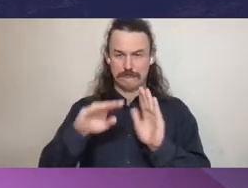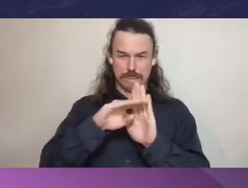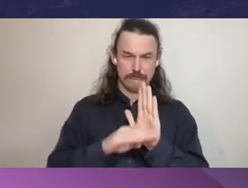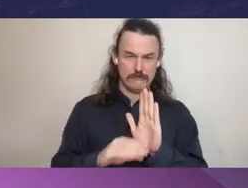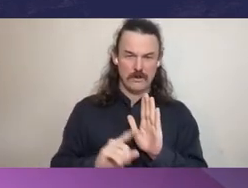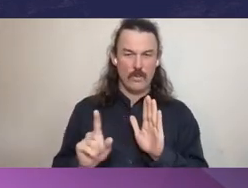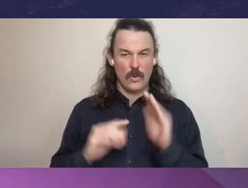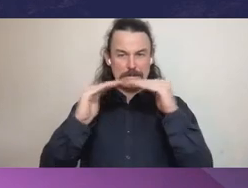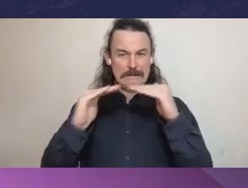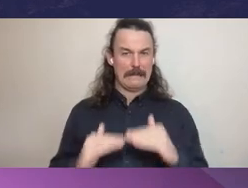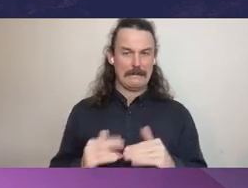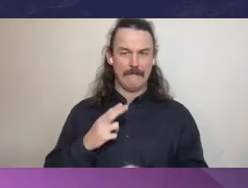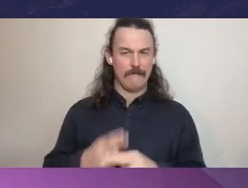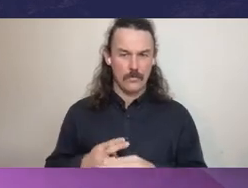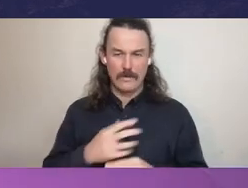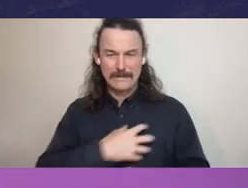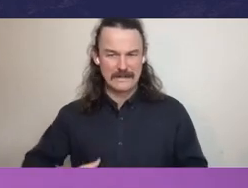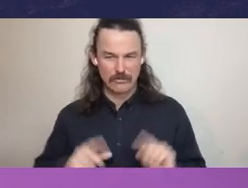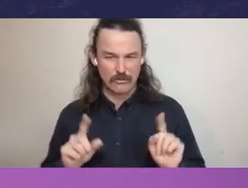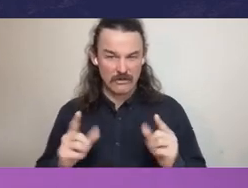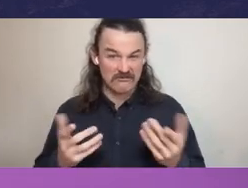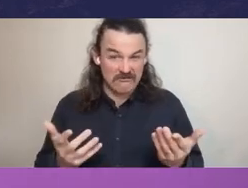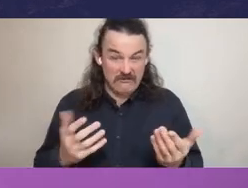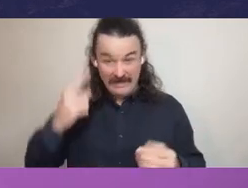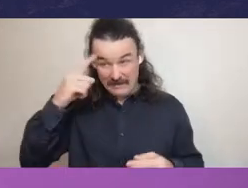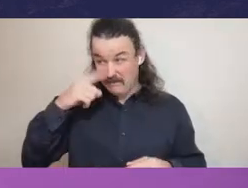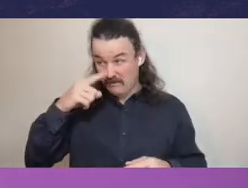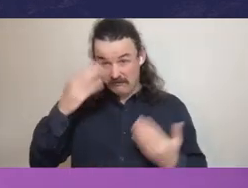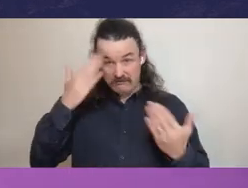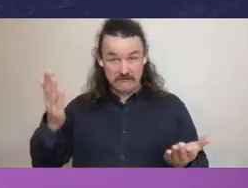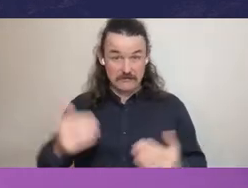Too often now we hear the argument, ‘I've got a very large department,